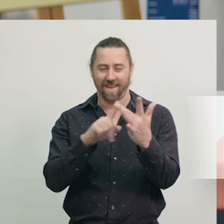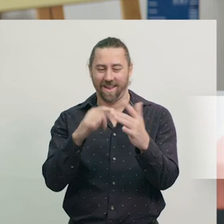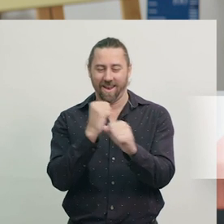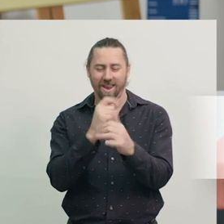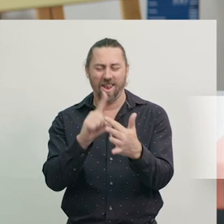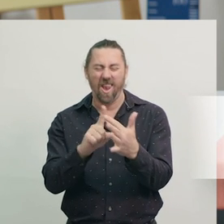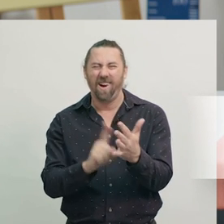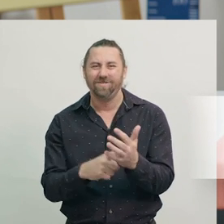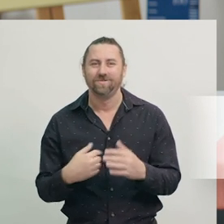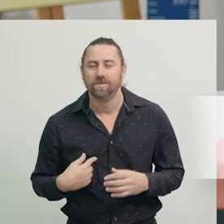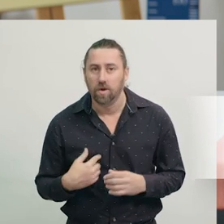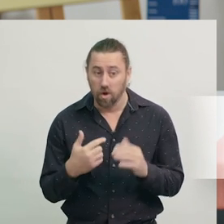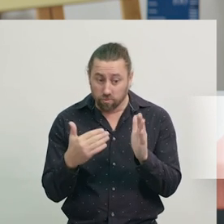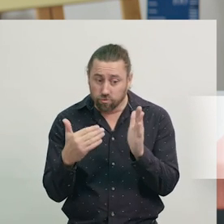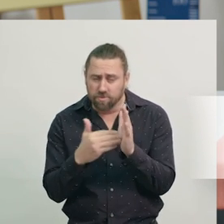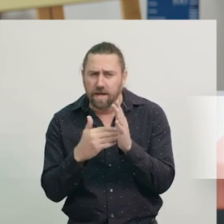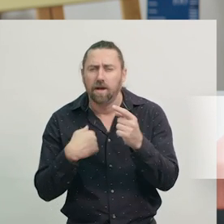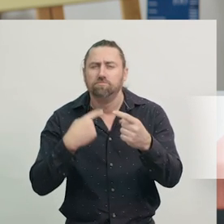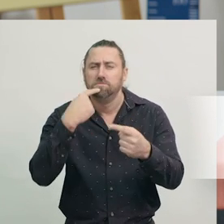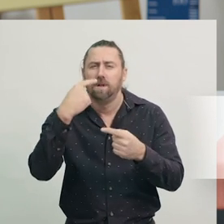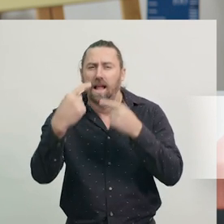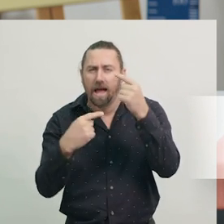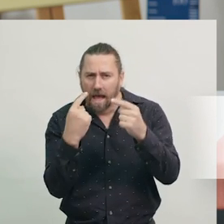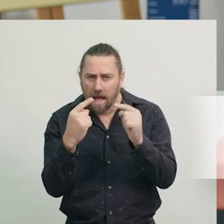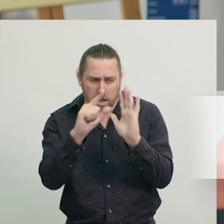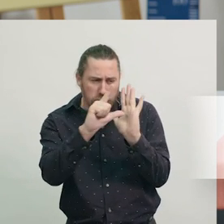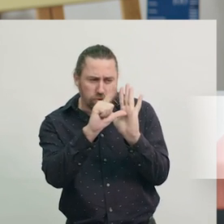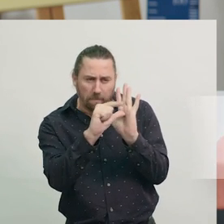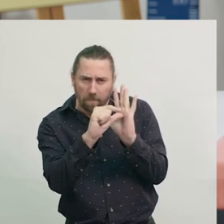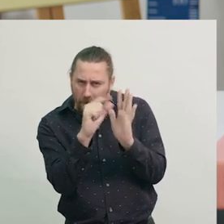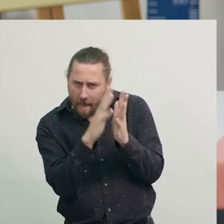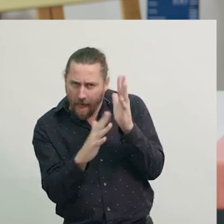And today, I'm going to be talking about telling the time.